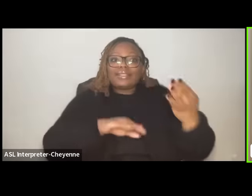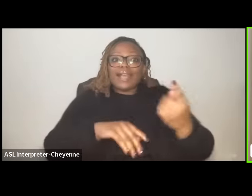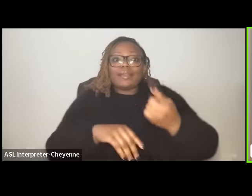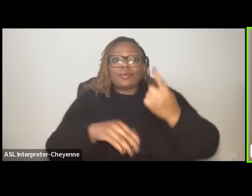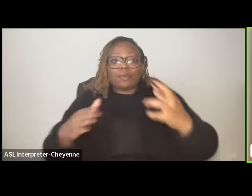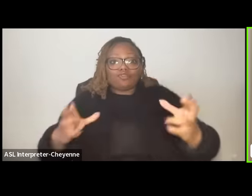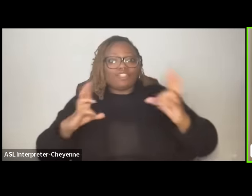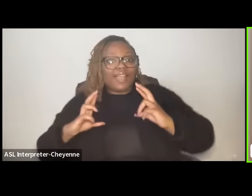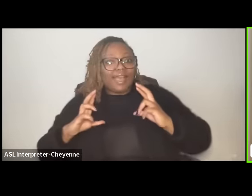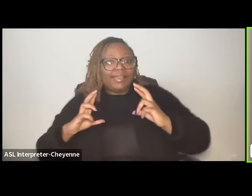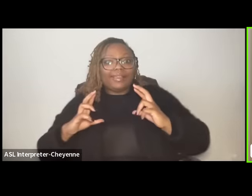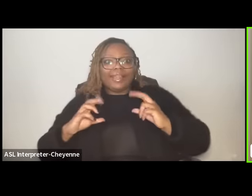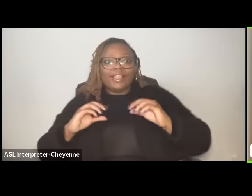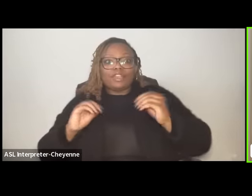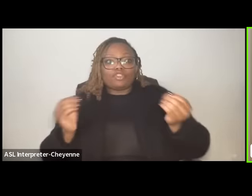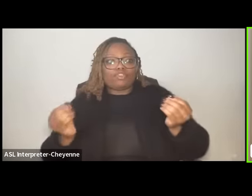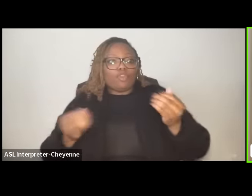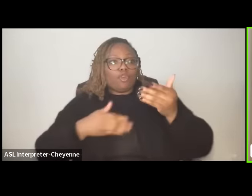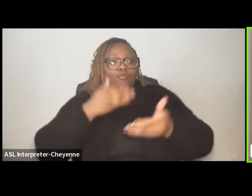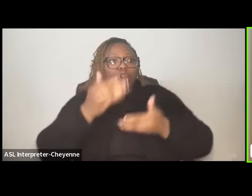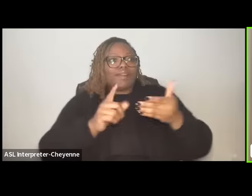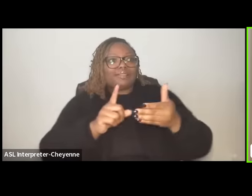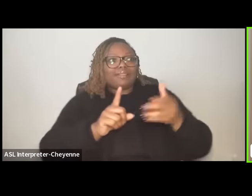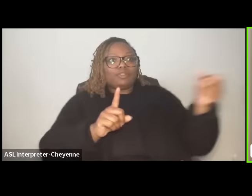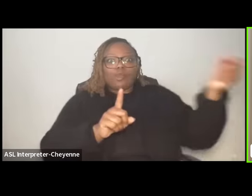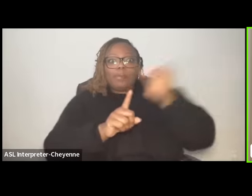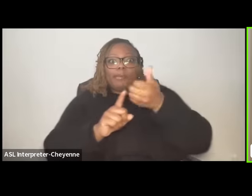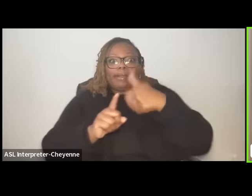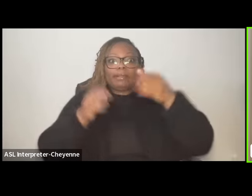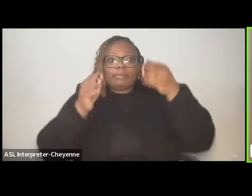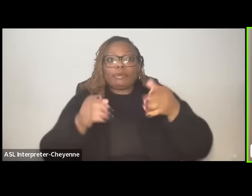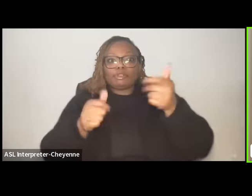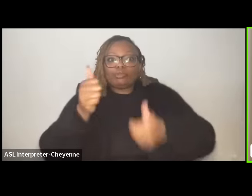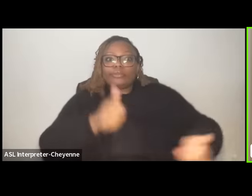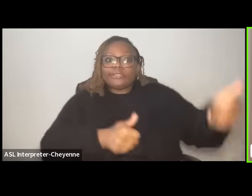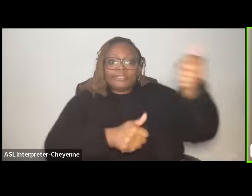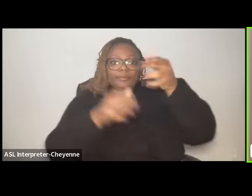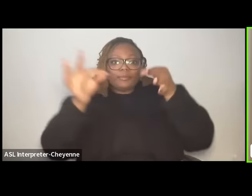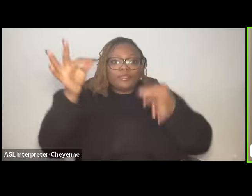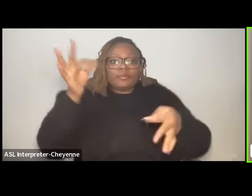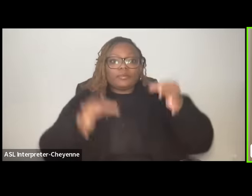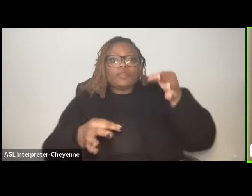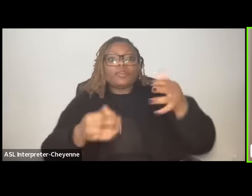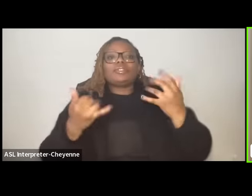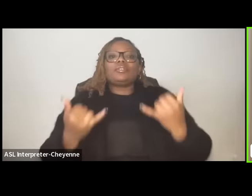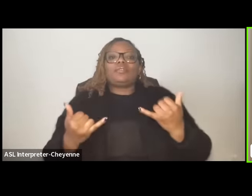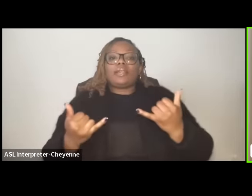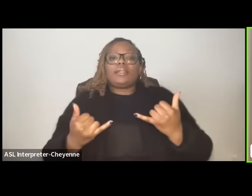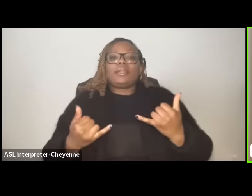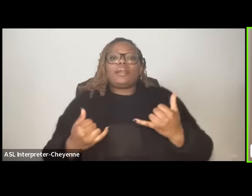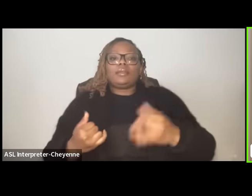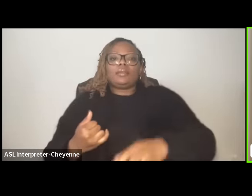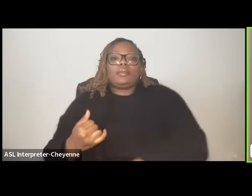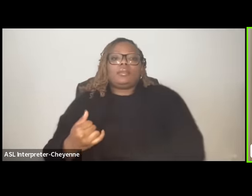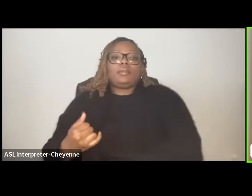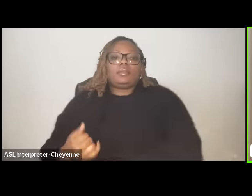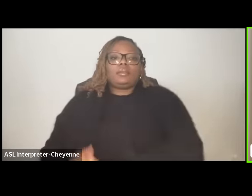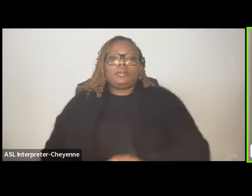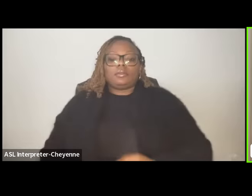there's been no process to actually appoint anybody so we are um currently dealing with